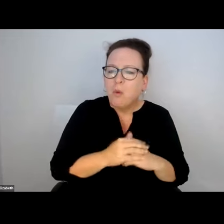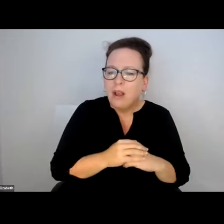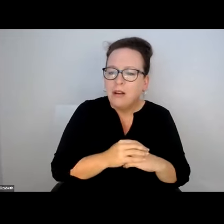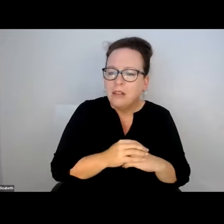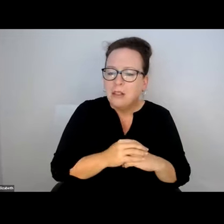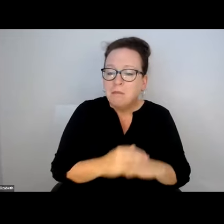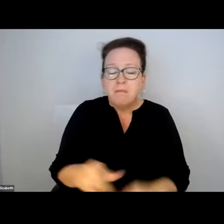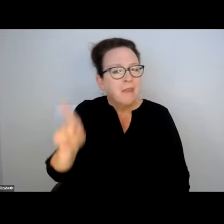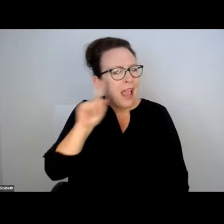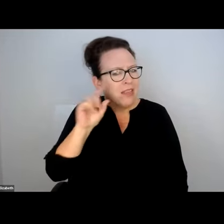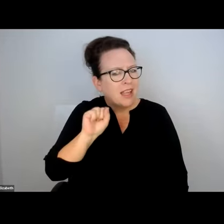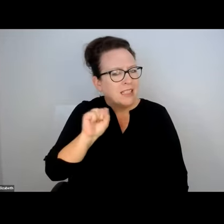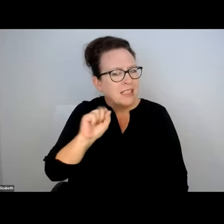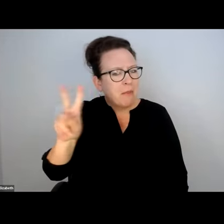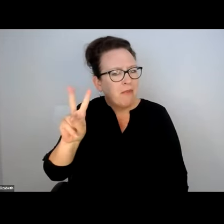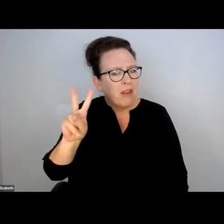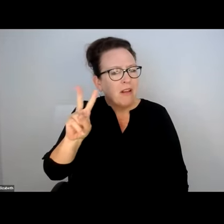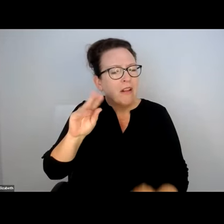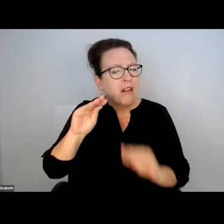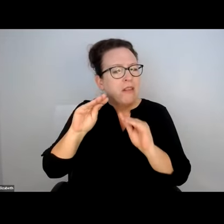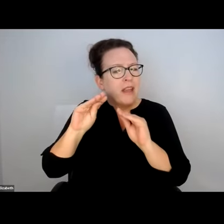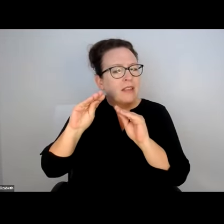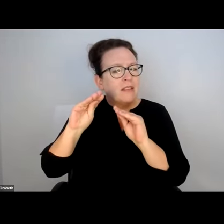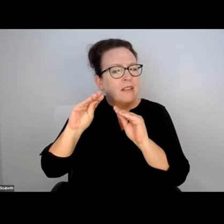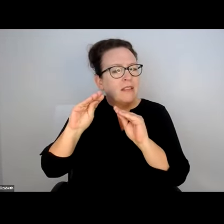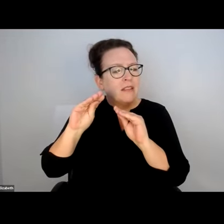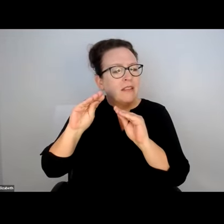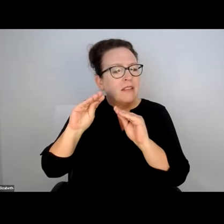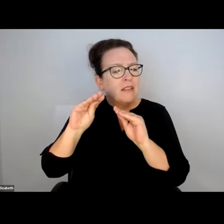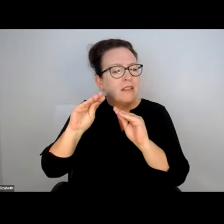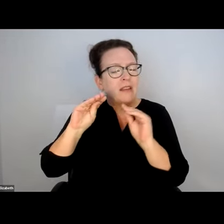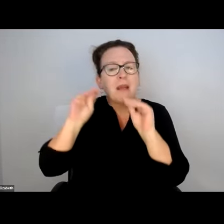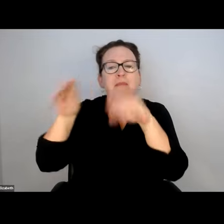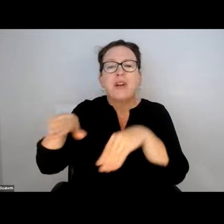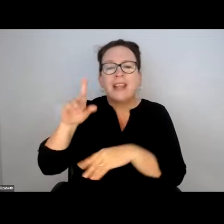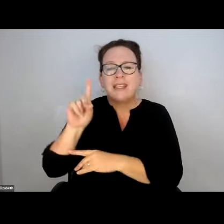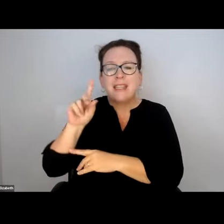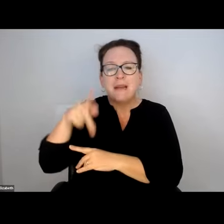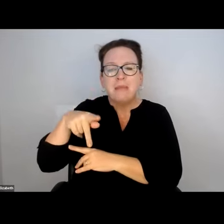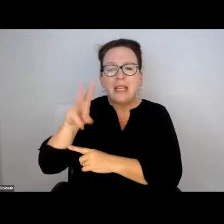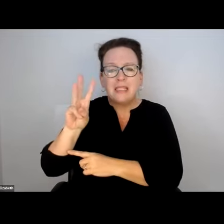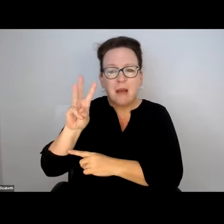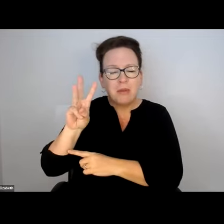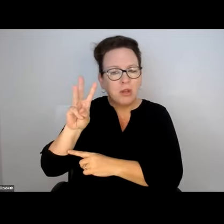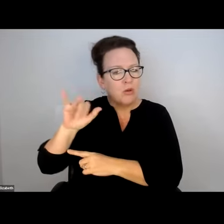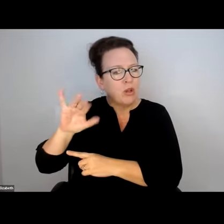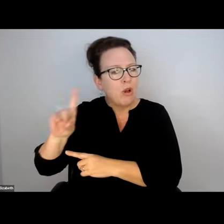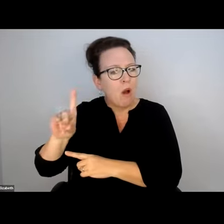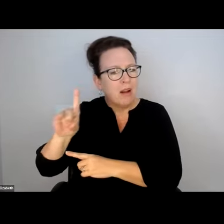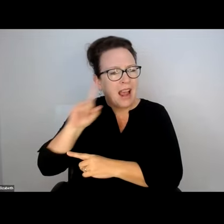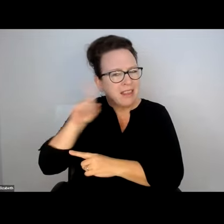WHERE ARE THEY PUTTING THE SNOW. THAT'S WHAT I WOULD LIKE TO KNOW. IN SOMERVILLE THEY DUMP IT